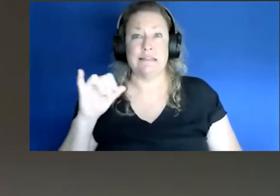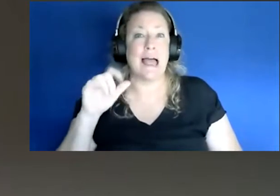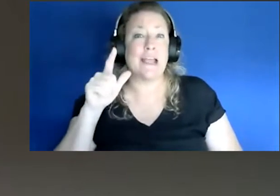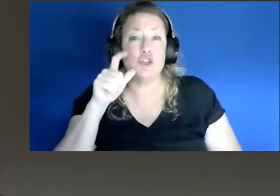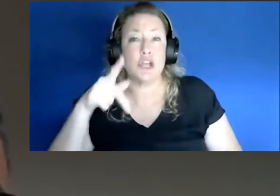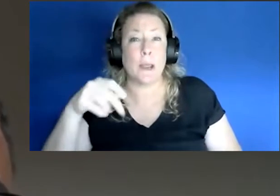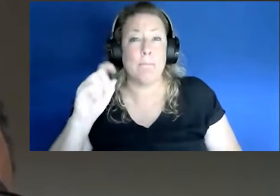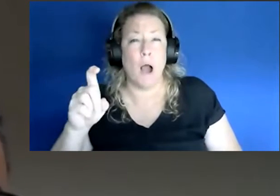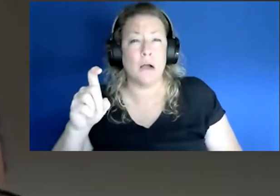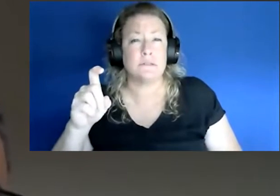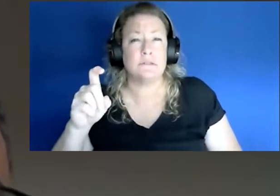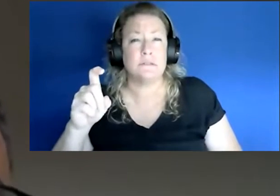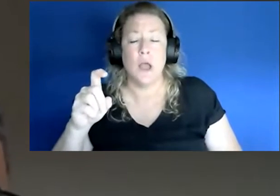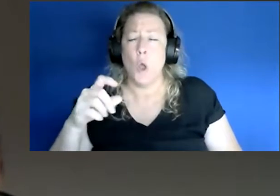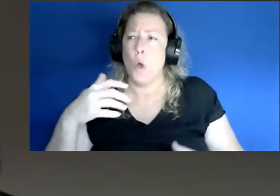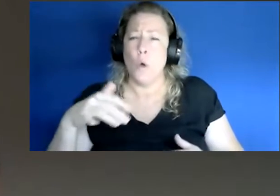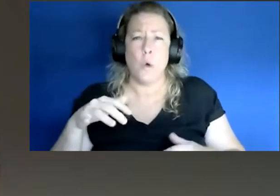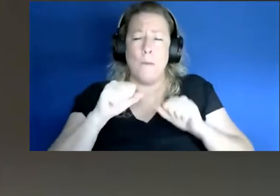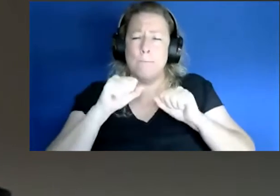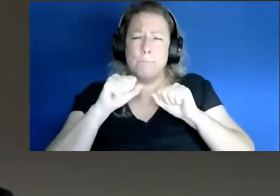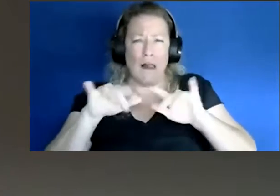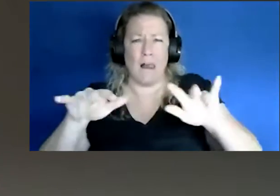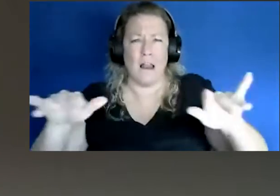you know when we think about really really really transmissible diseases, you know, chickenpox,